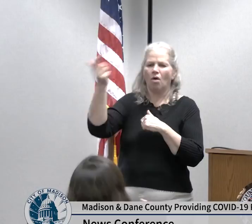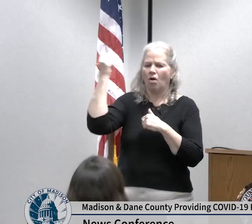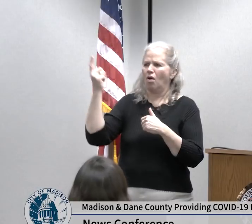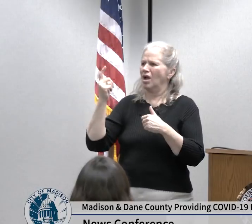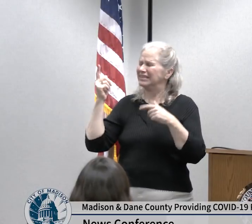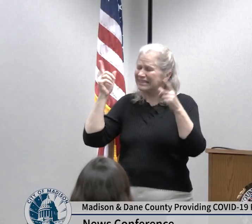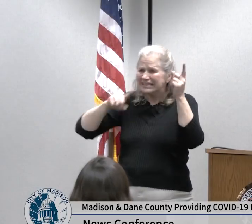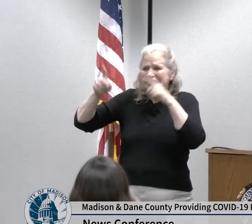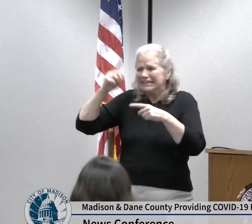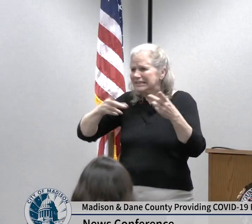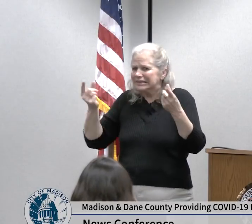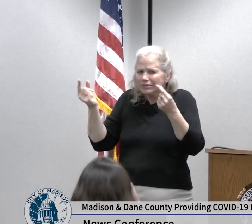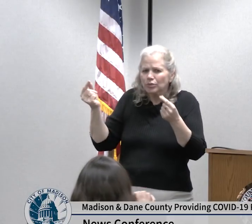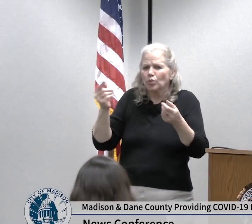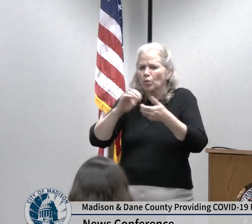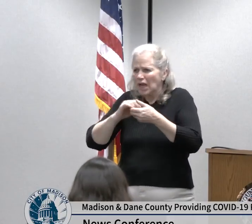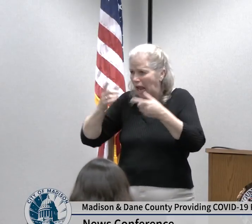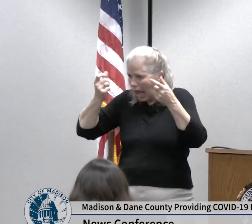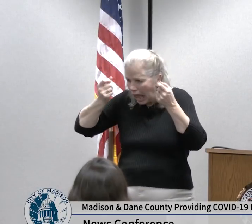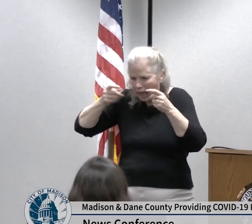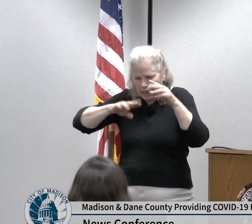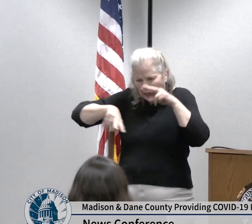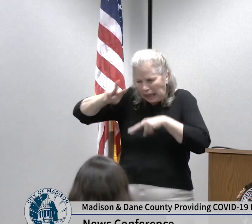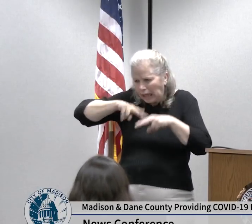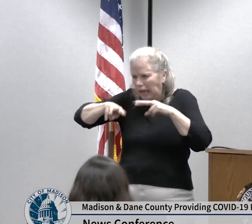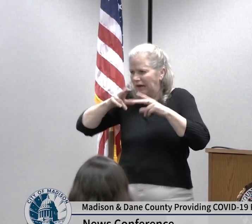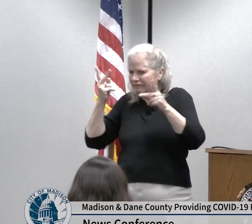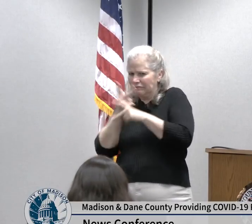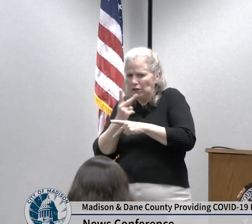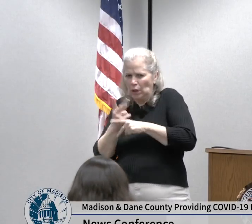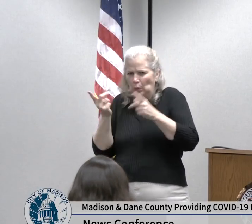the virus and to get ahead of the curve so the city and the county can be